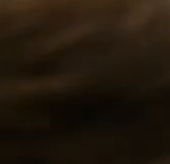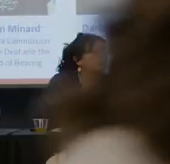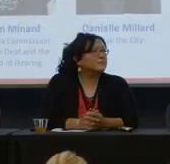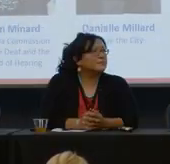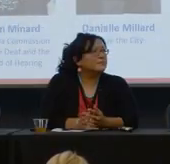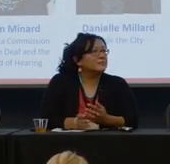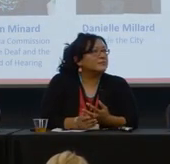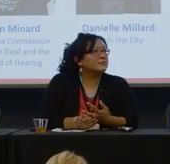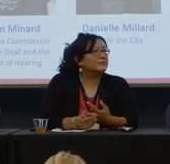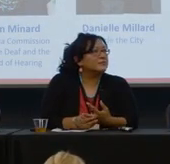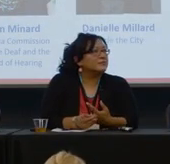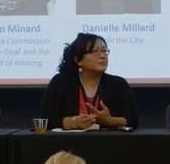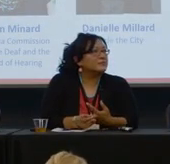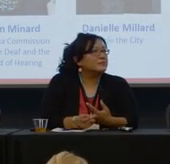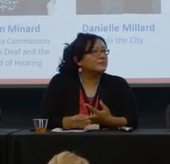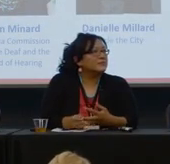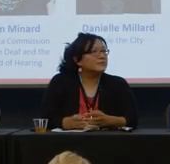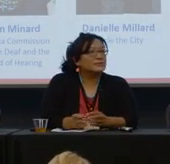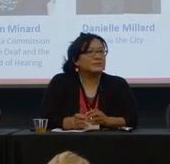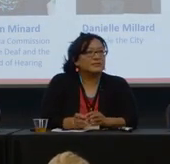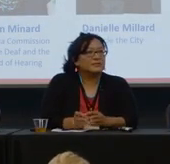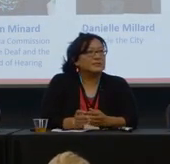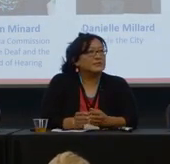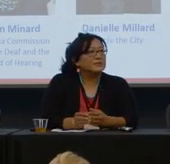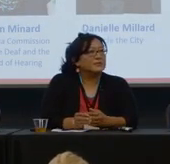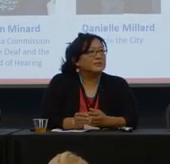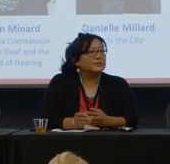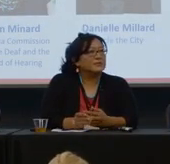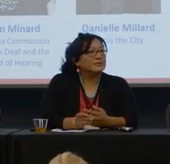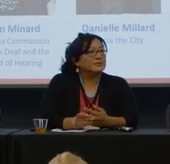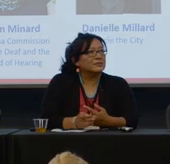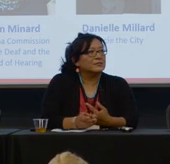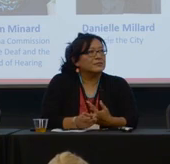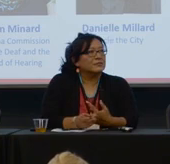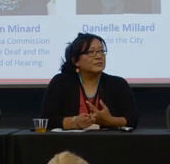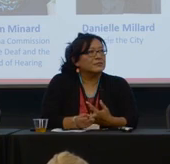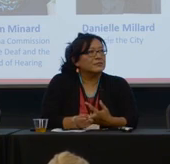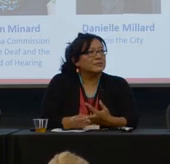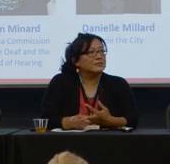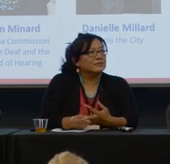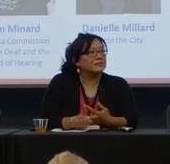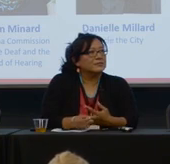I am not really aware of a hospital that's doing it so wonderfully